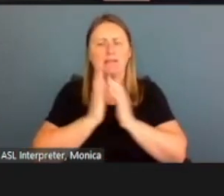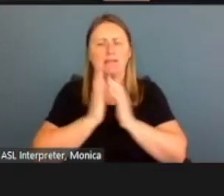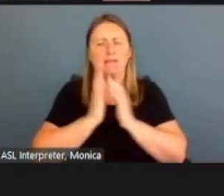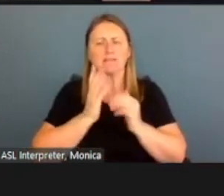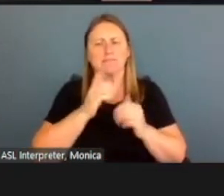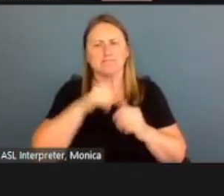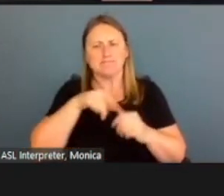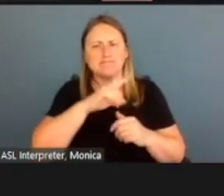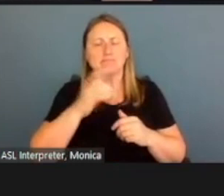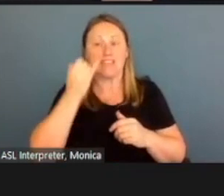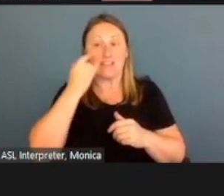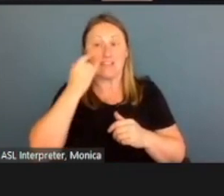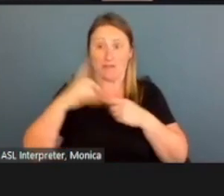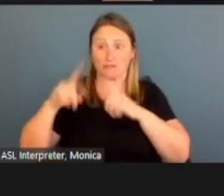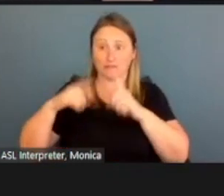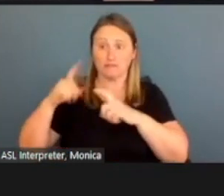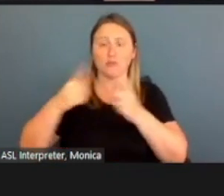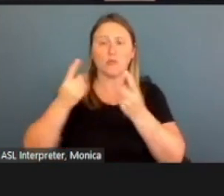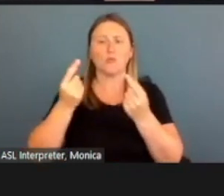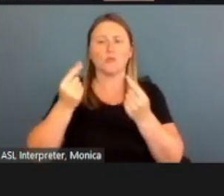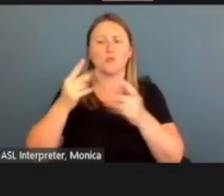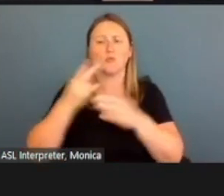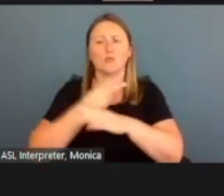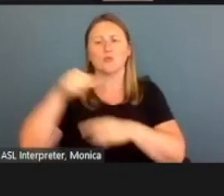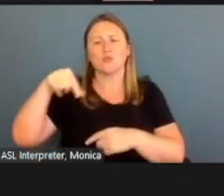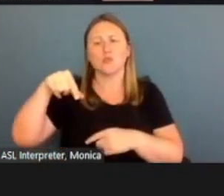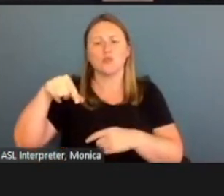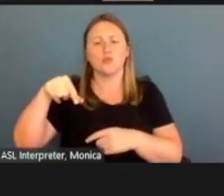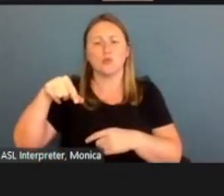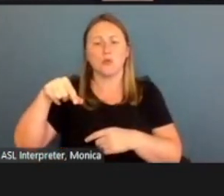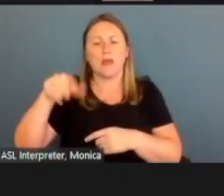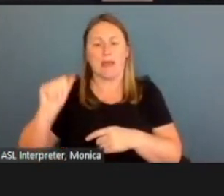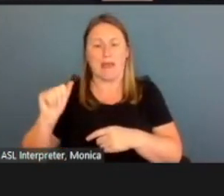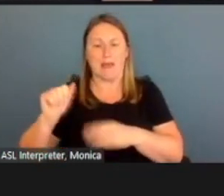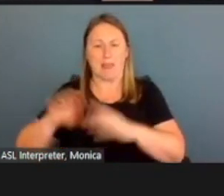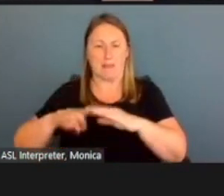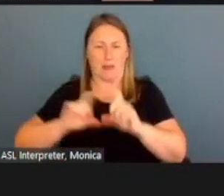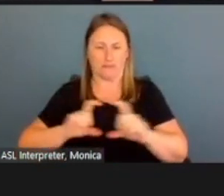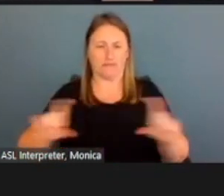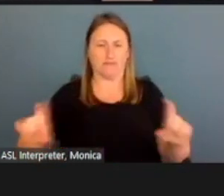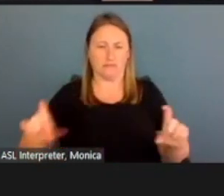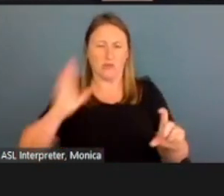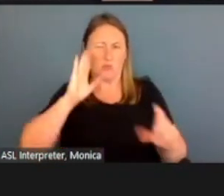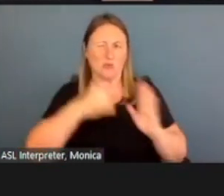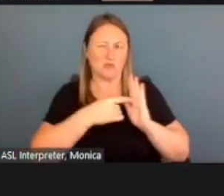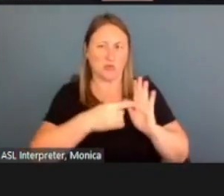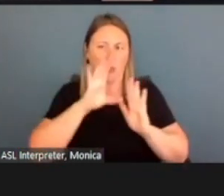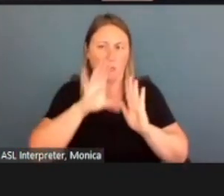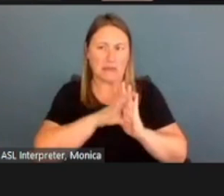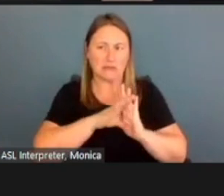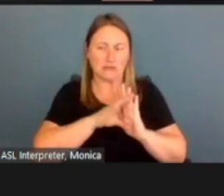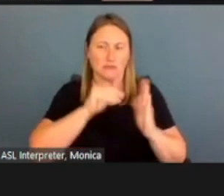that you use the Q&A function at the bottom of your screen. I'll show you a screenshot in just a moment.